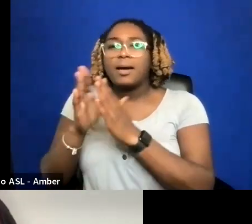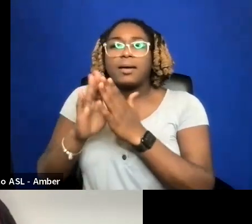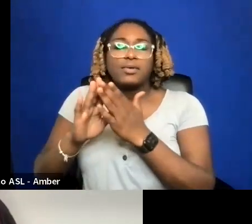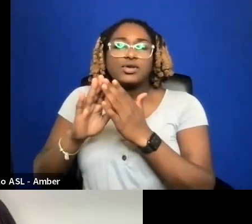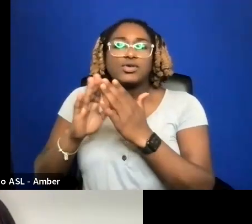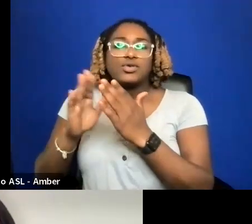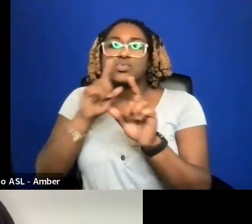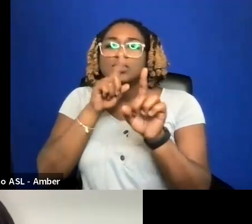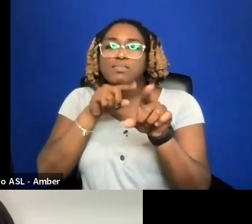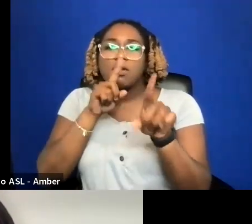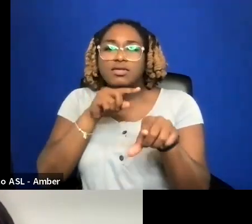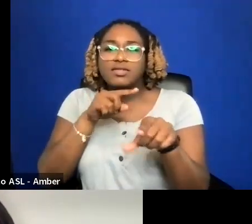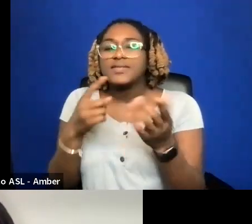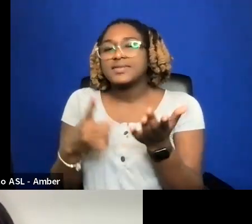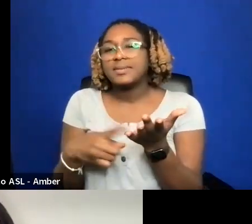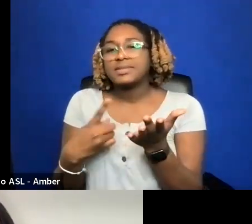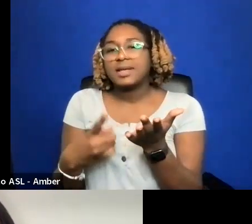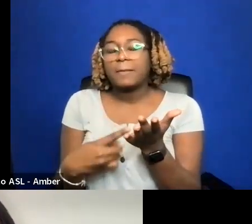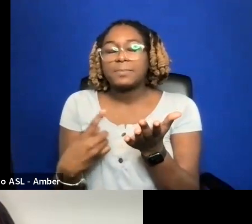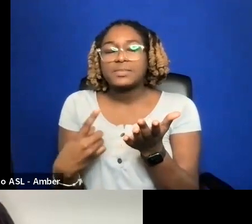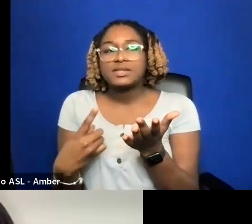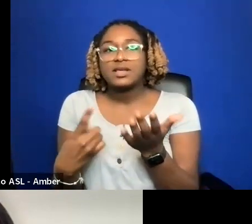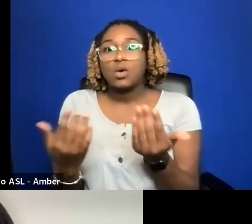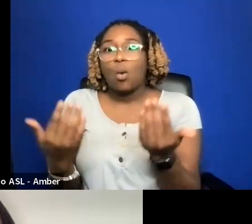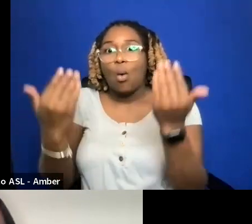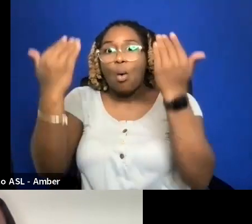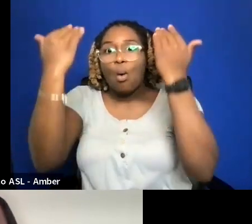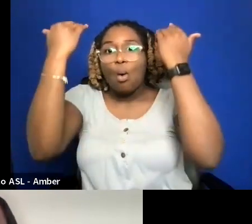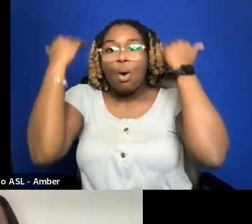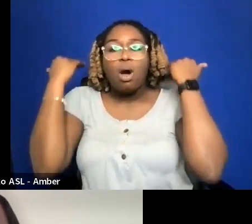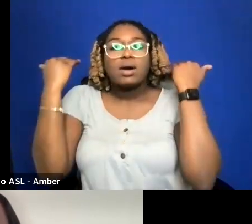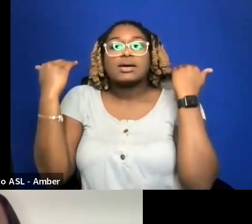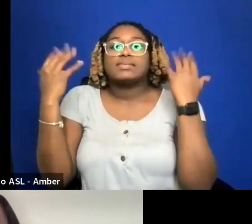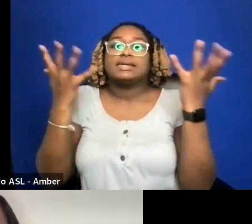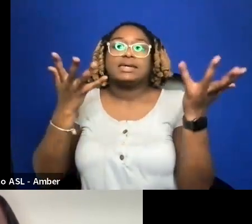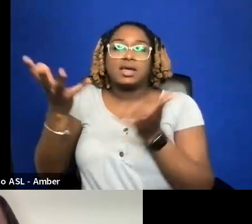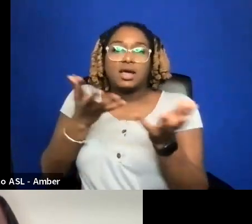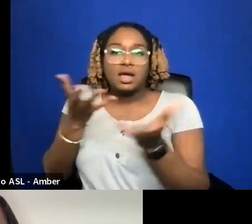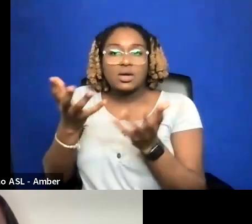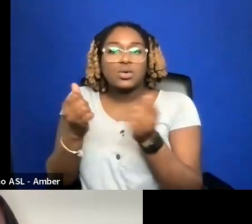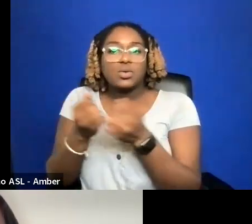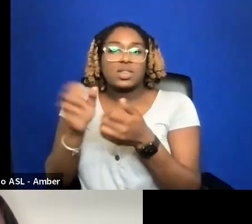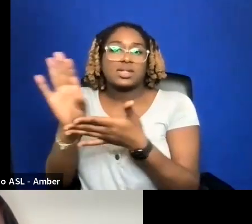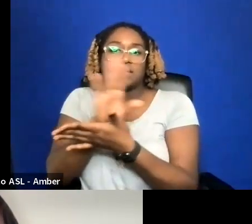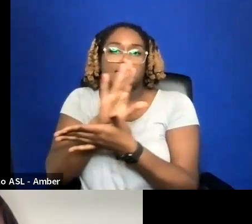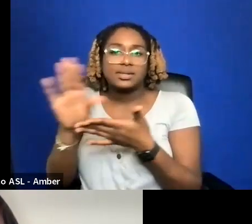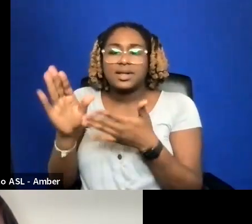CAN BE REALLY OVERWHELMING TO BE INTERACT WILLING THE INDUSTRY AND GETTING REJECTED AND I THINK THAT